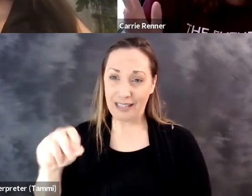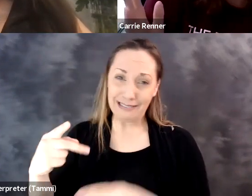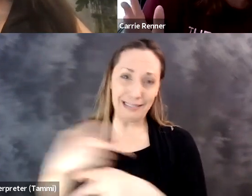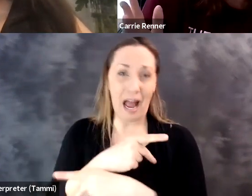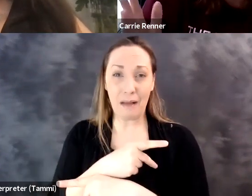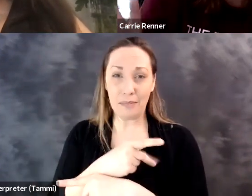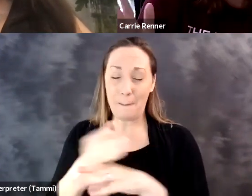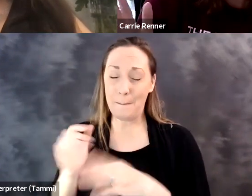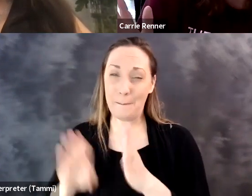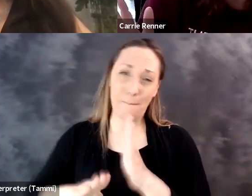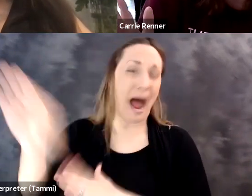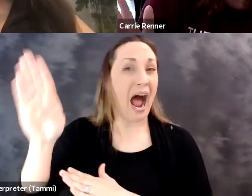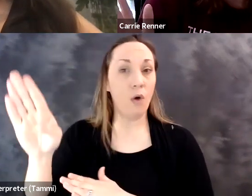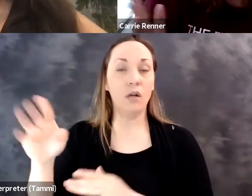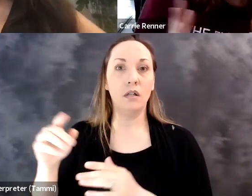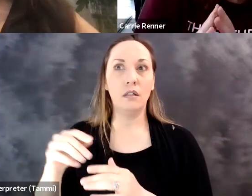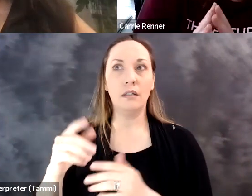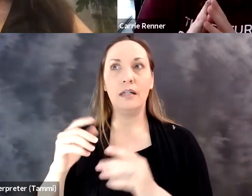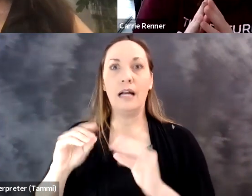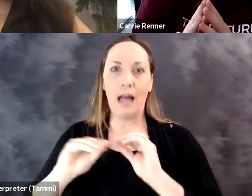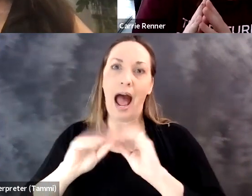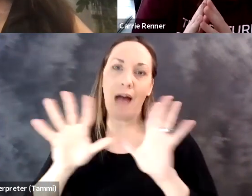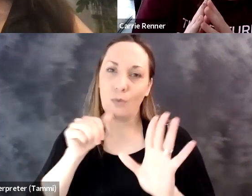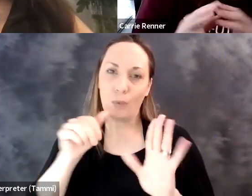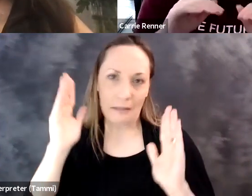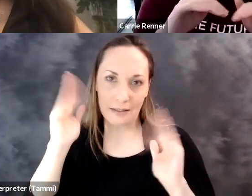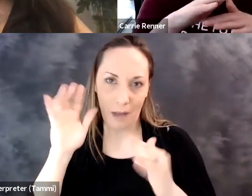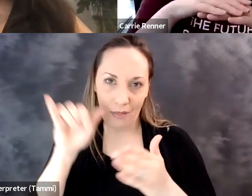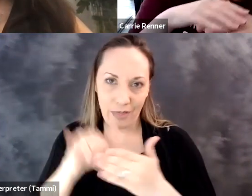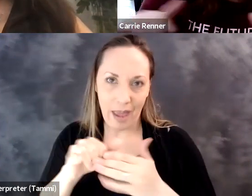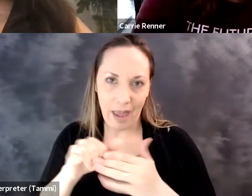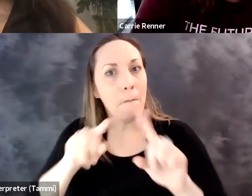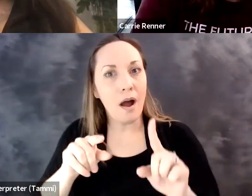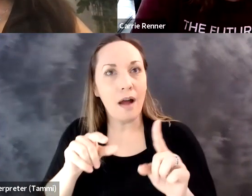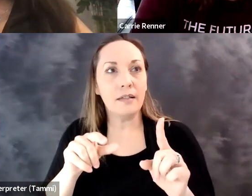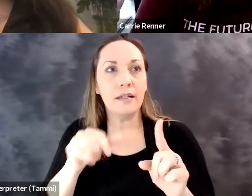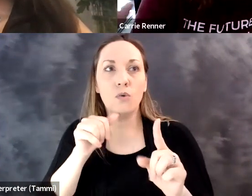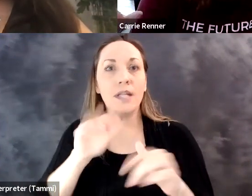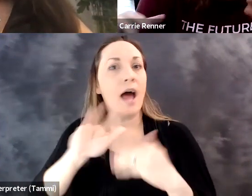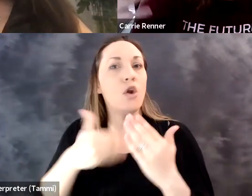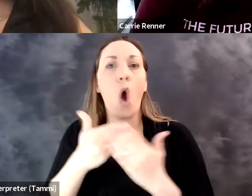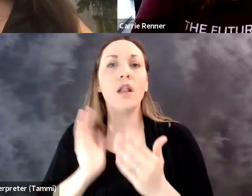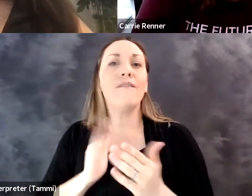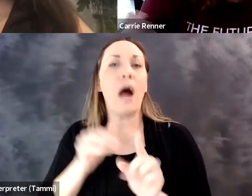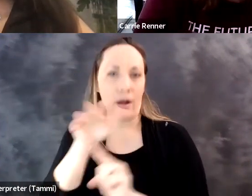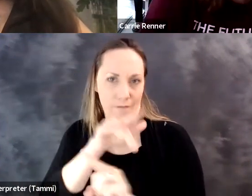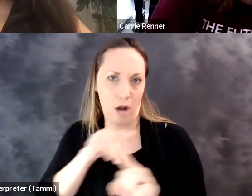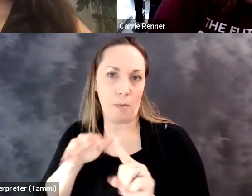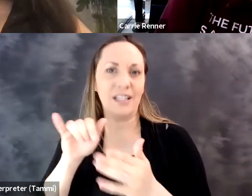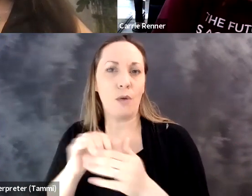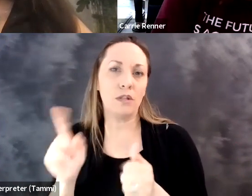April versus February was 30x, 30x. And we don't see those kind of -- clearly that was unprecedented.